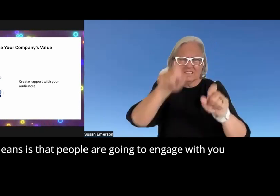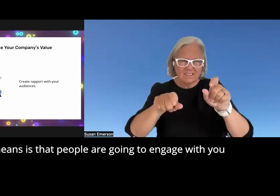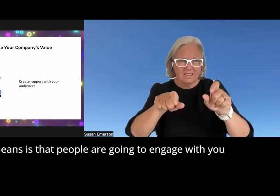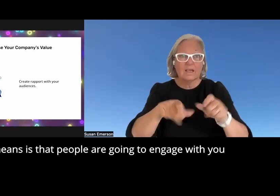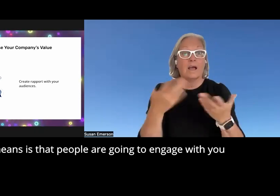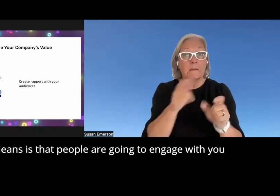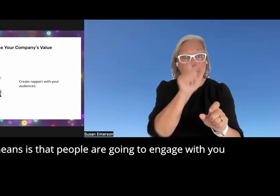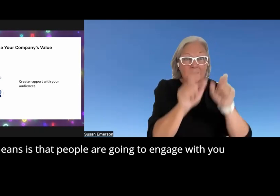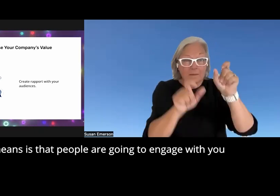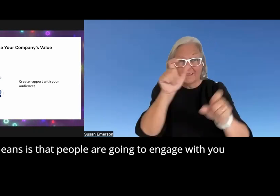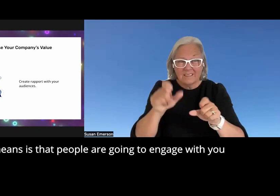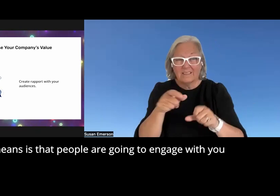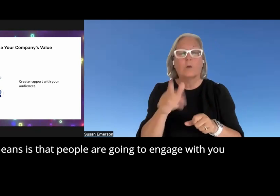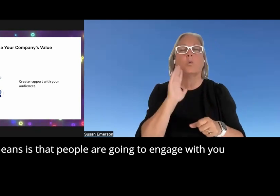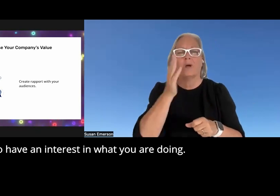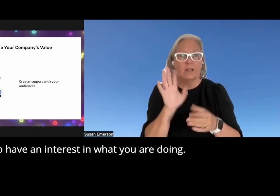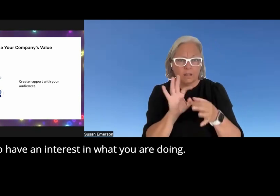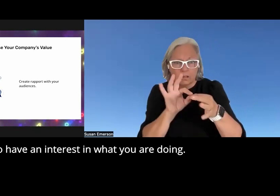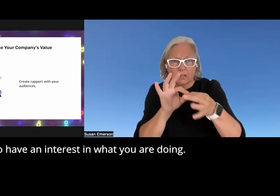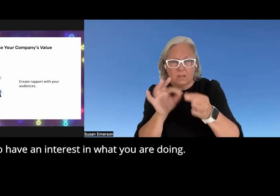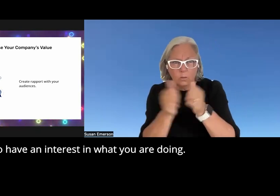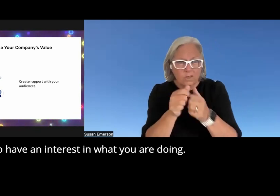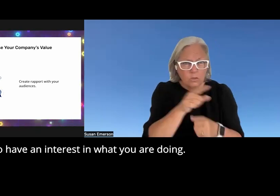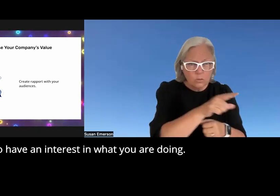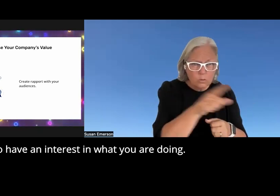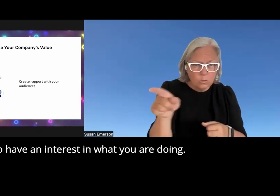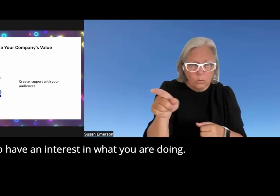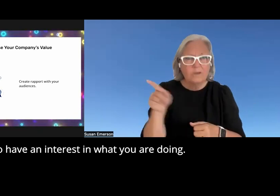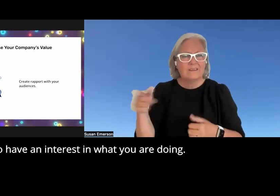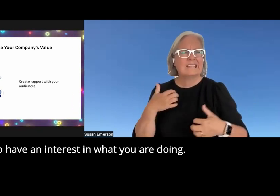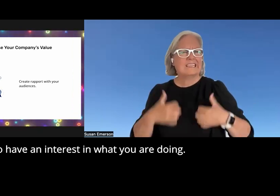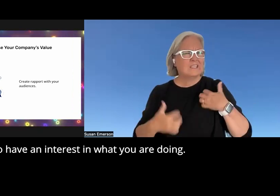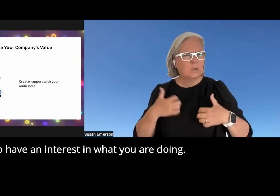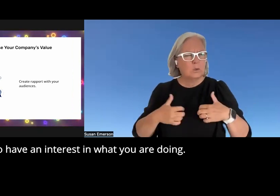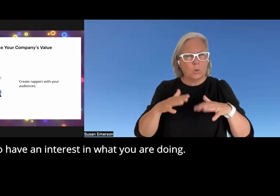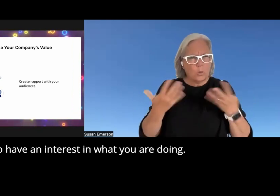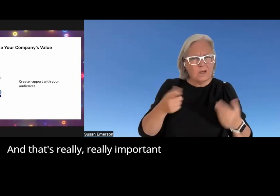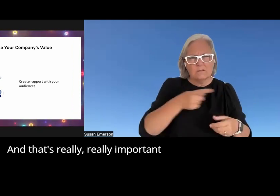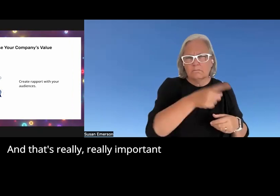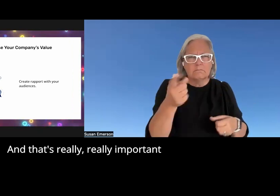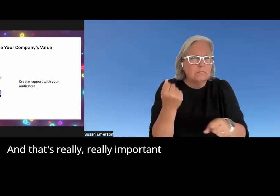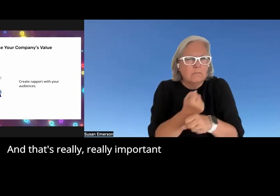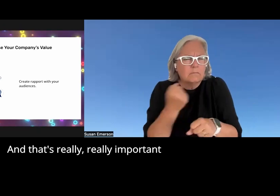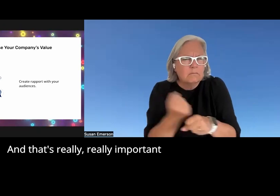are going to engage with you who have an interest in what you are doing and that's really really